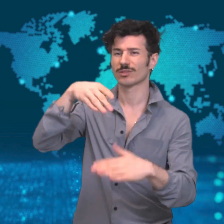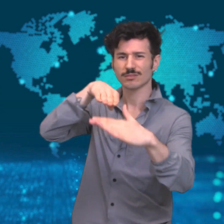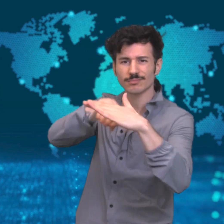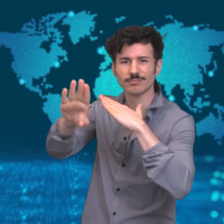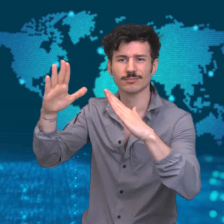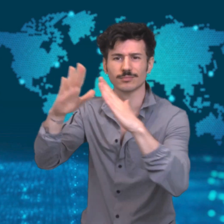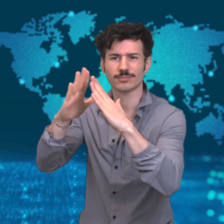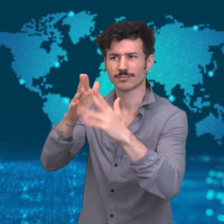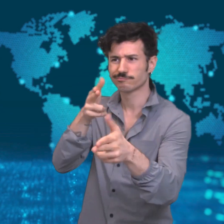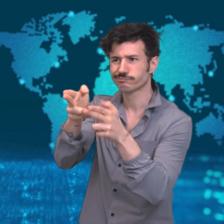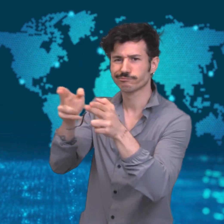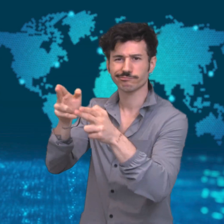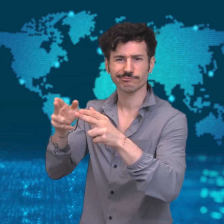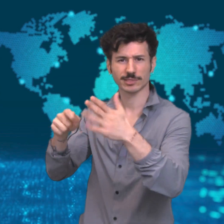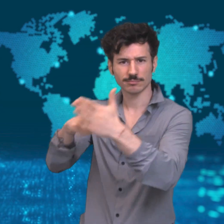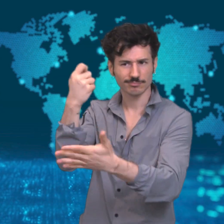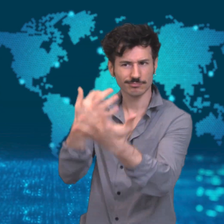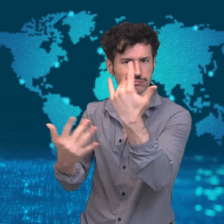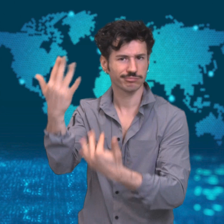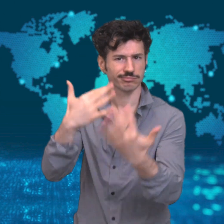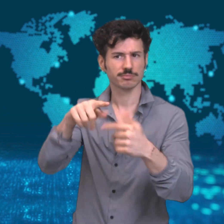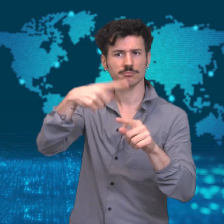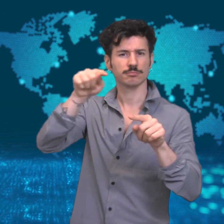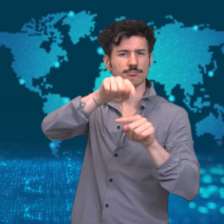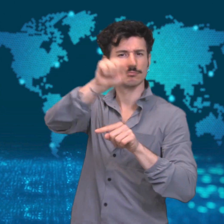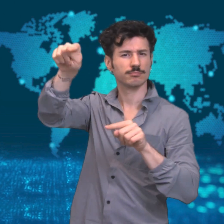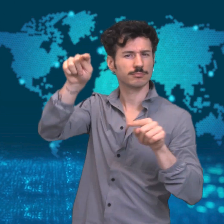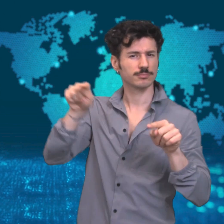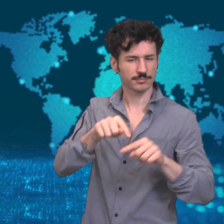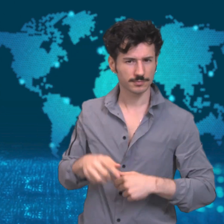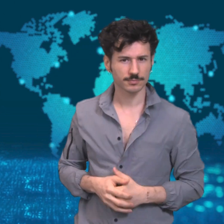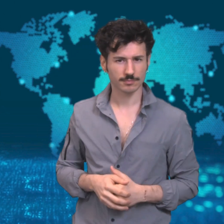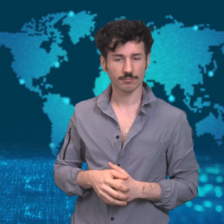He shot people in their homes and set the homes on